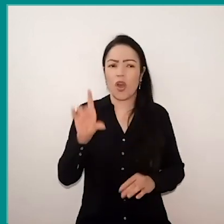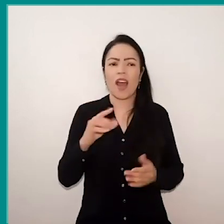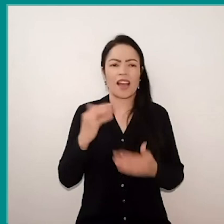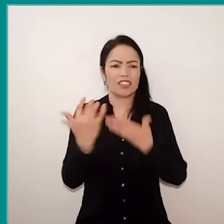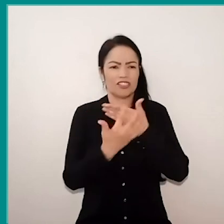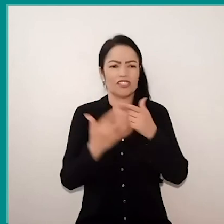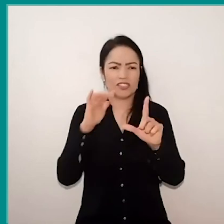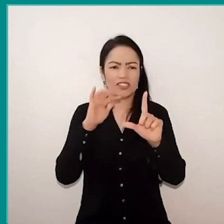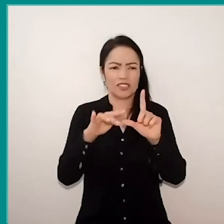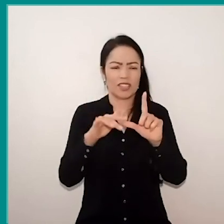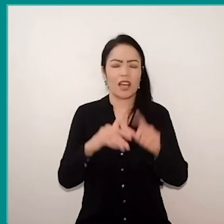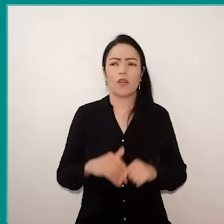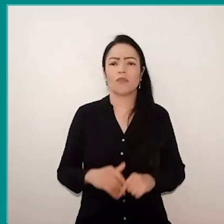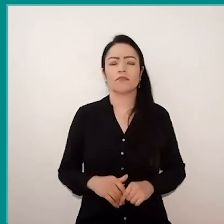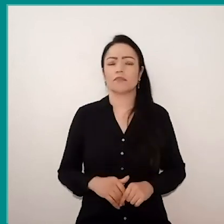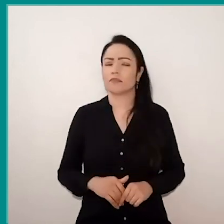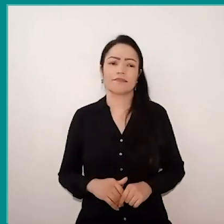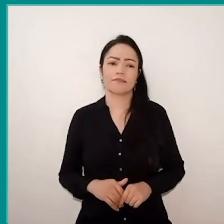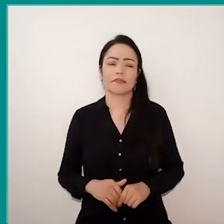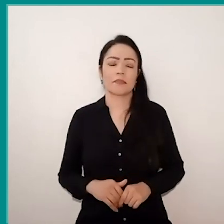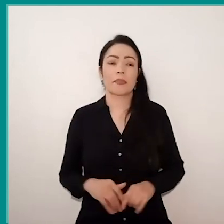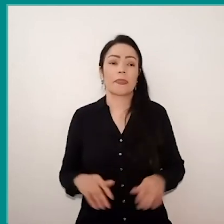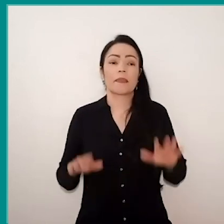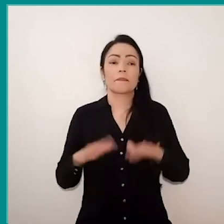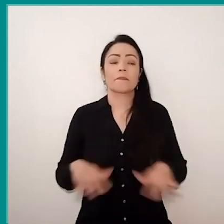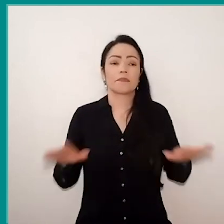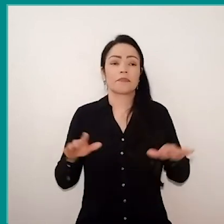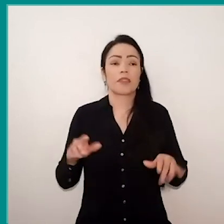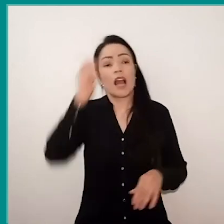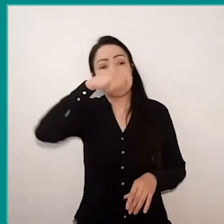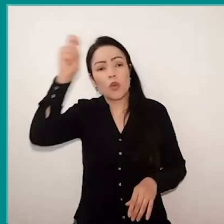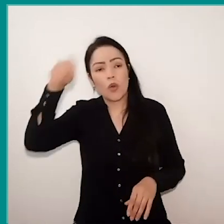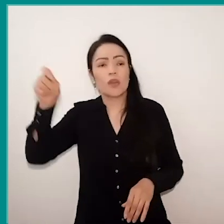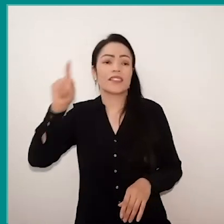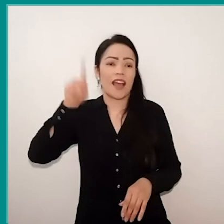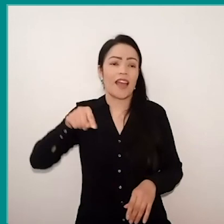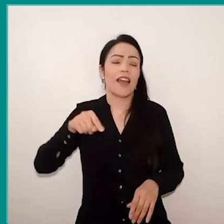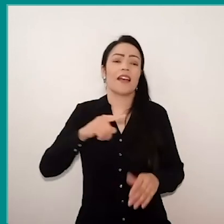that we think In a first moment, but that the blackboard is technology, the notebook, the table